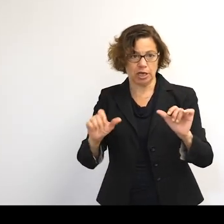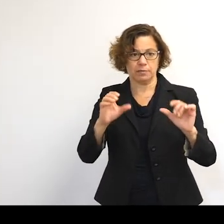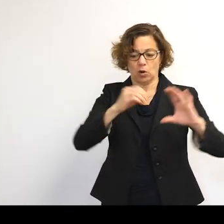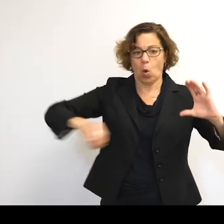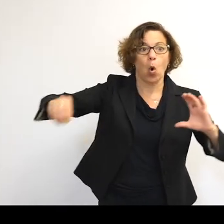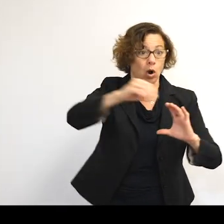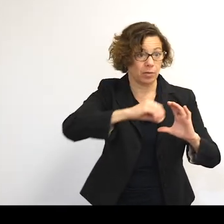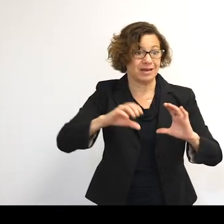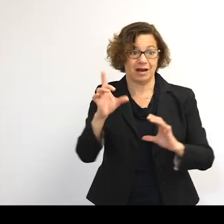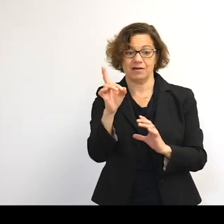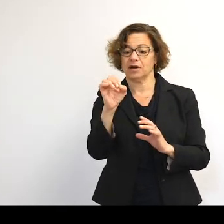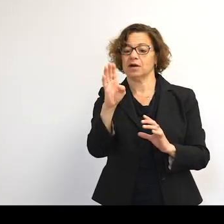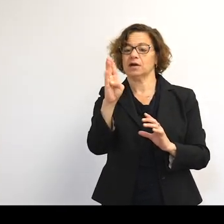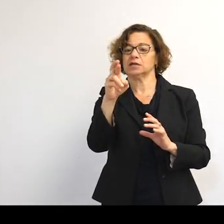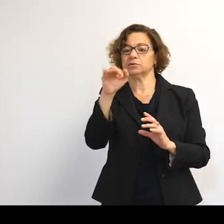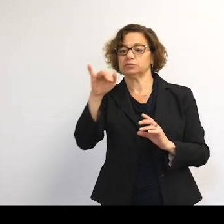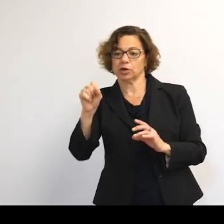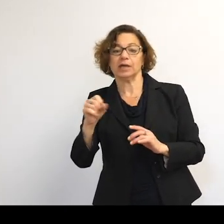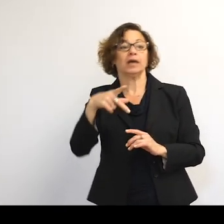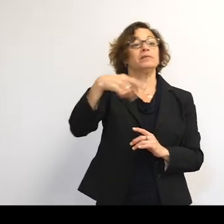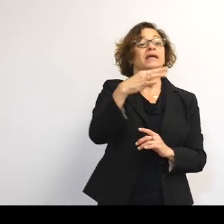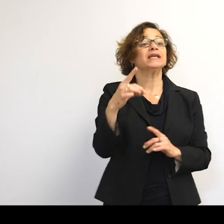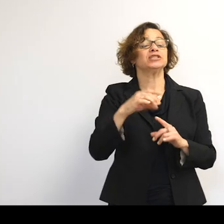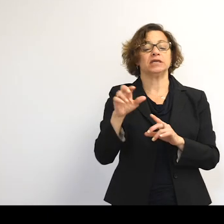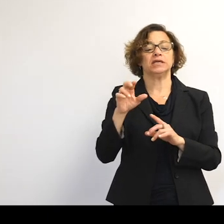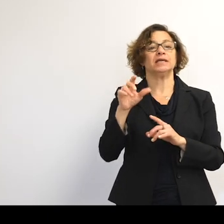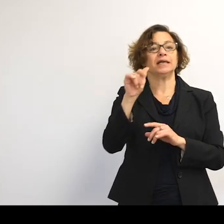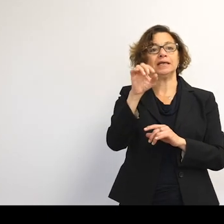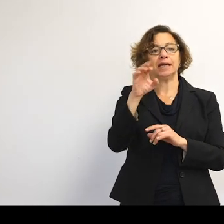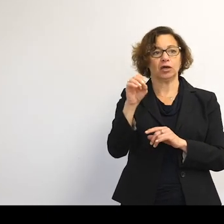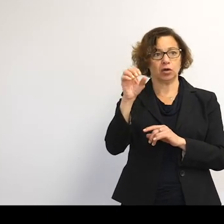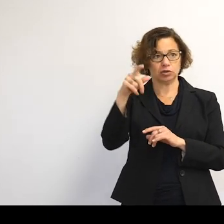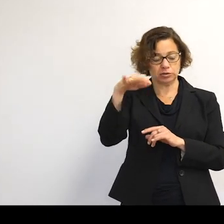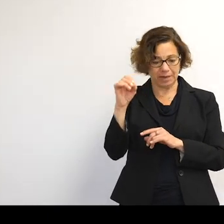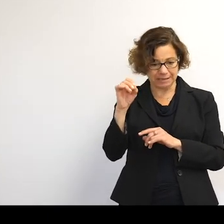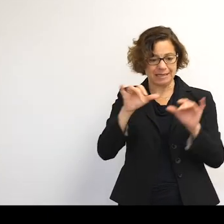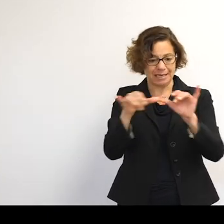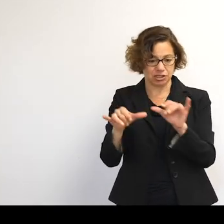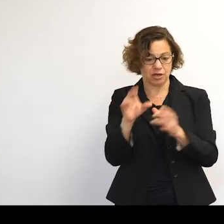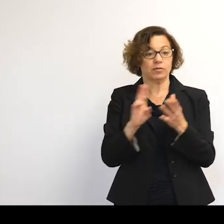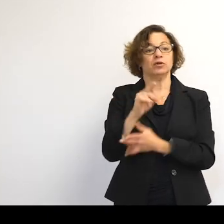Dr. Grey carried-- received his PhD in aerospace engineering from the University of Glasgow.